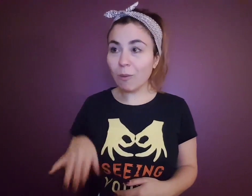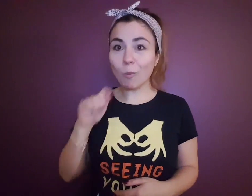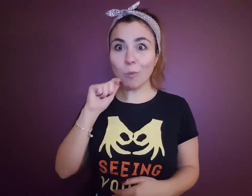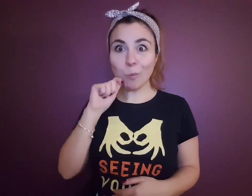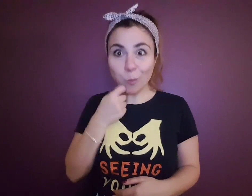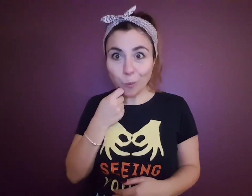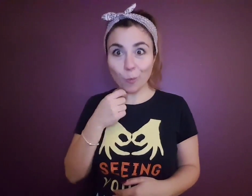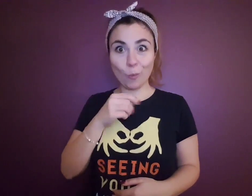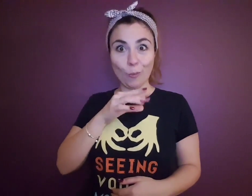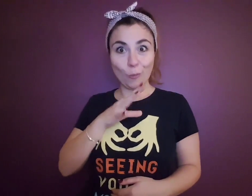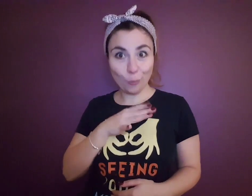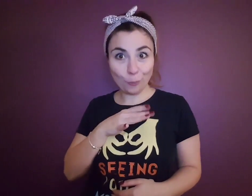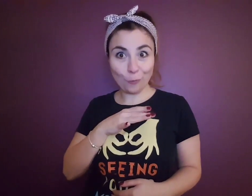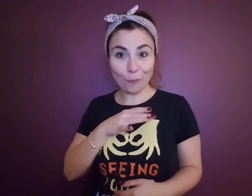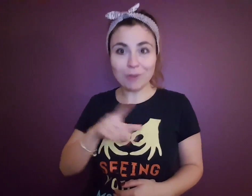How cool is that?